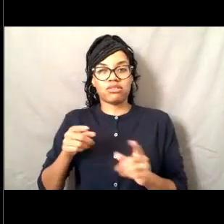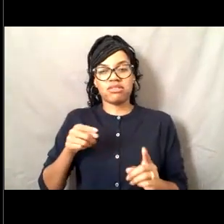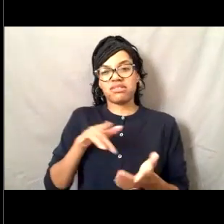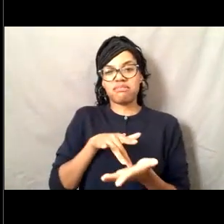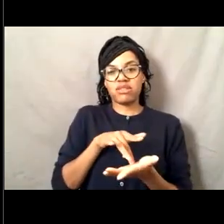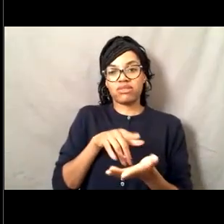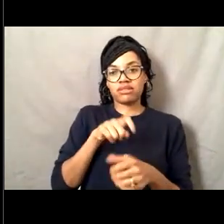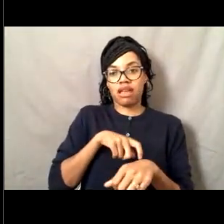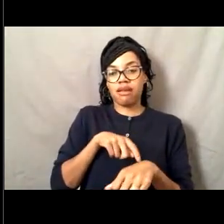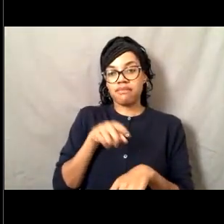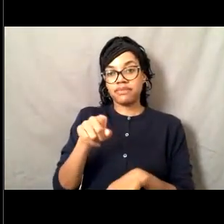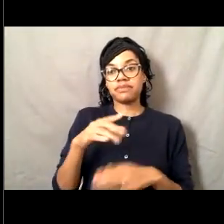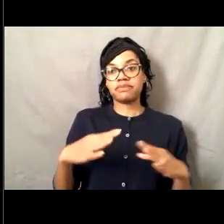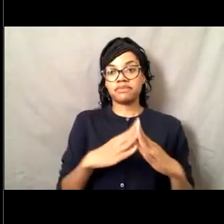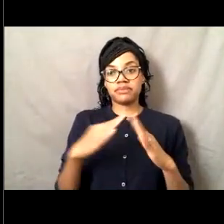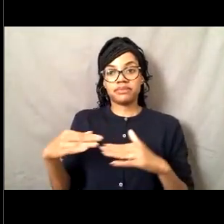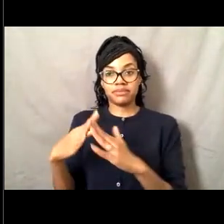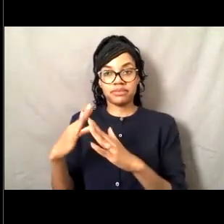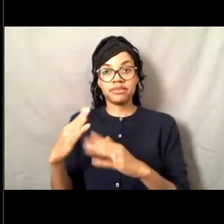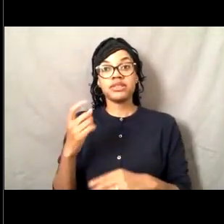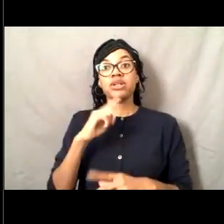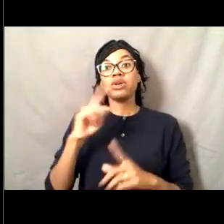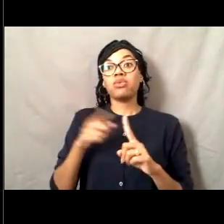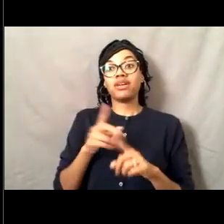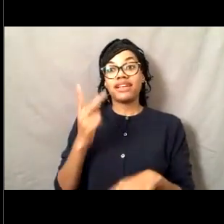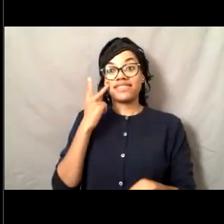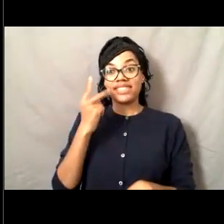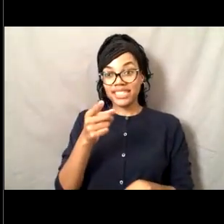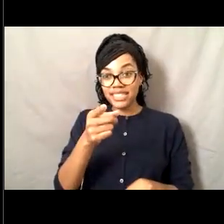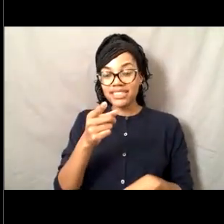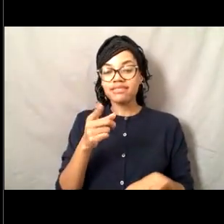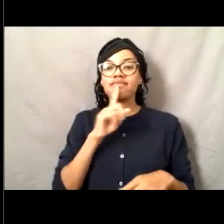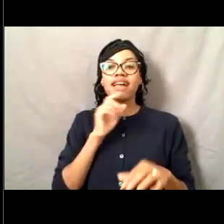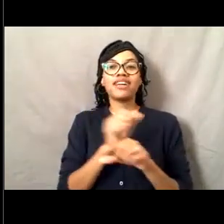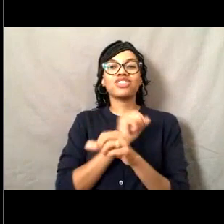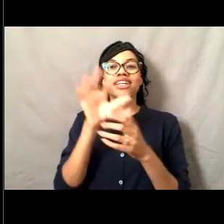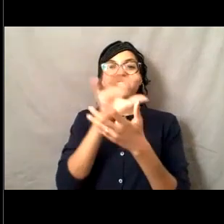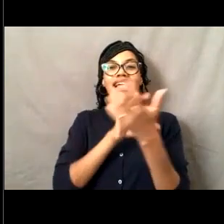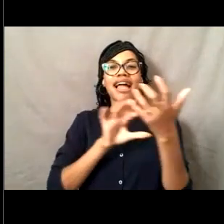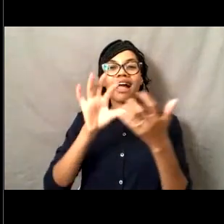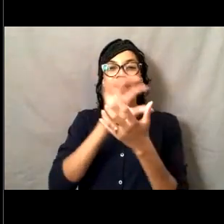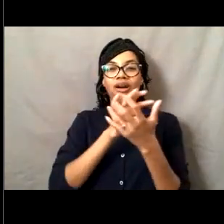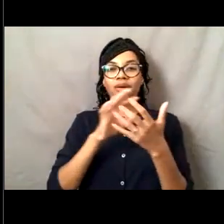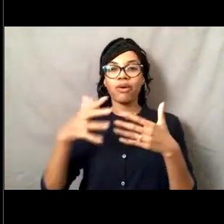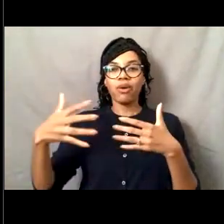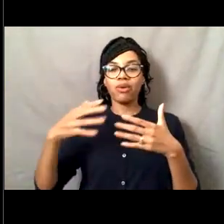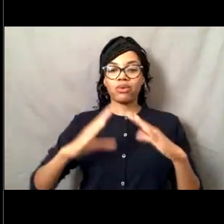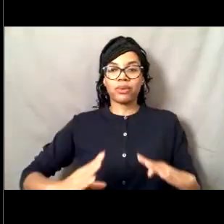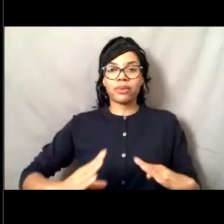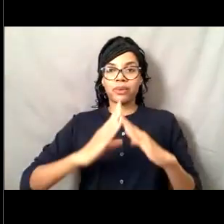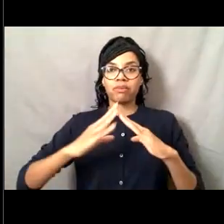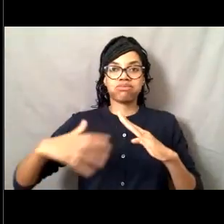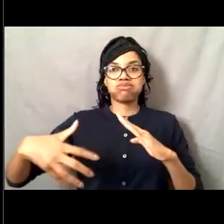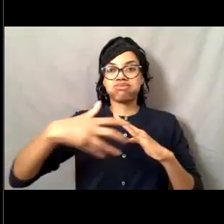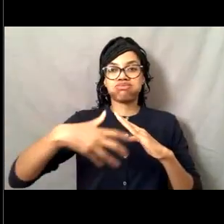in clouds when I've seen it. [Lisa] So Pavlof was actually an active volcano then,